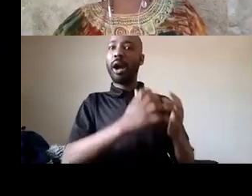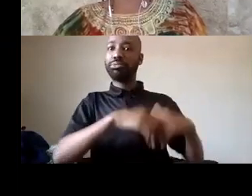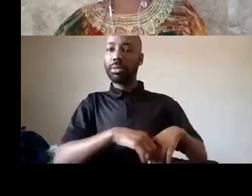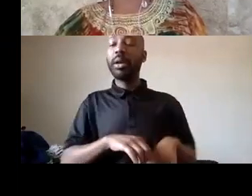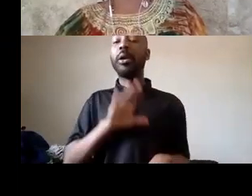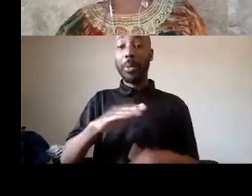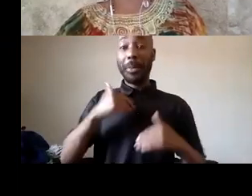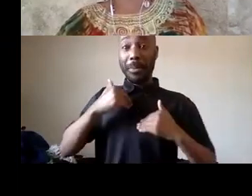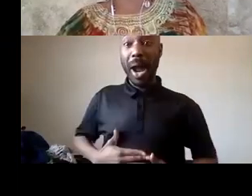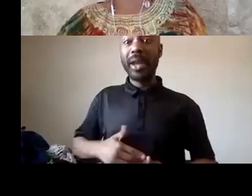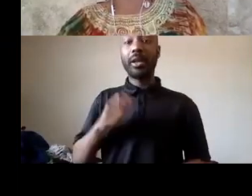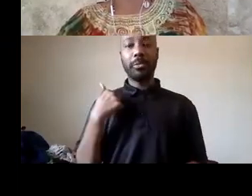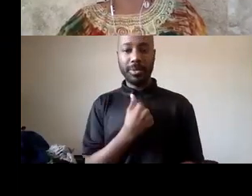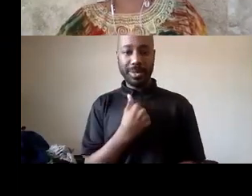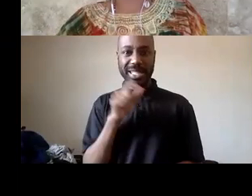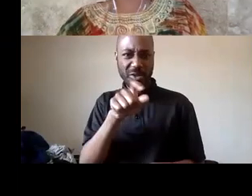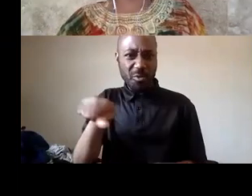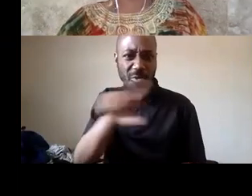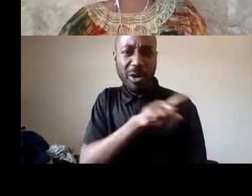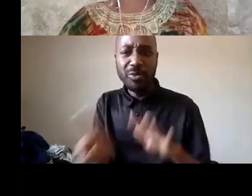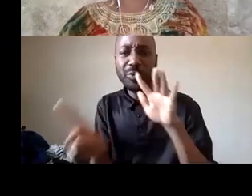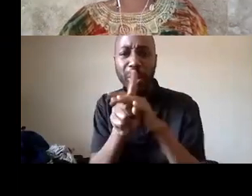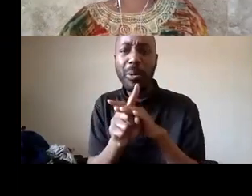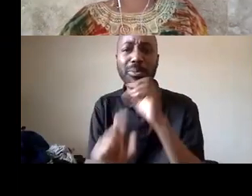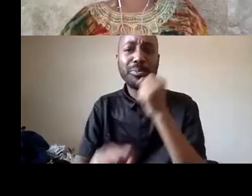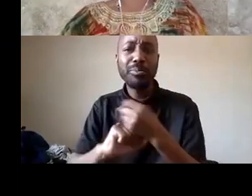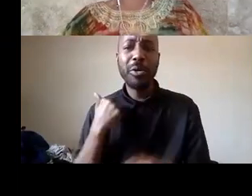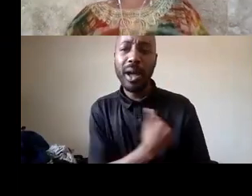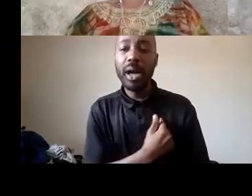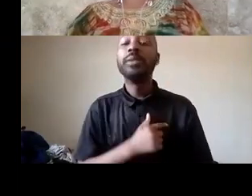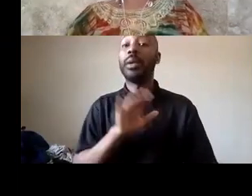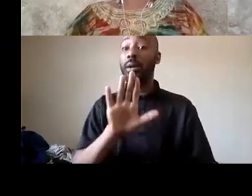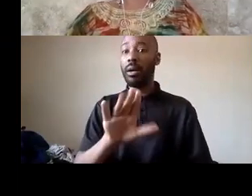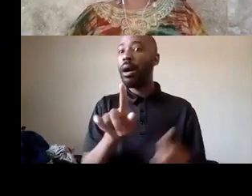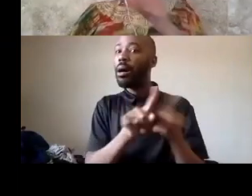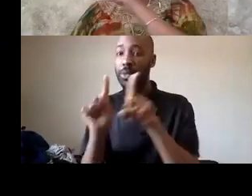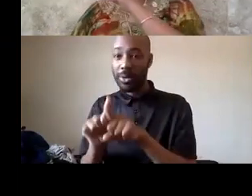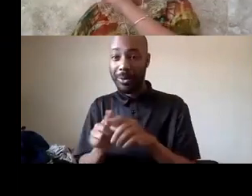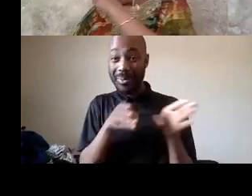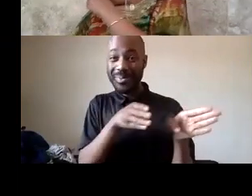and support us to actions um but also a planning session so again